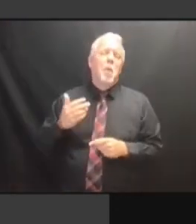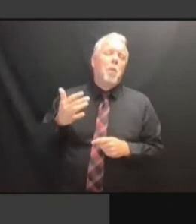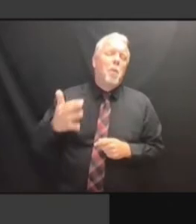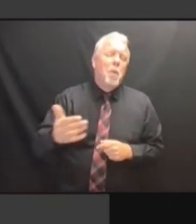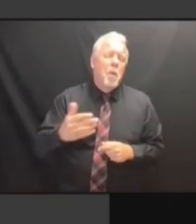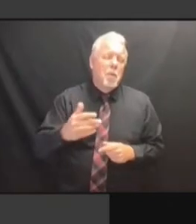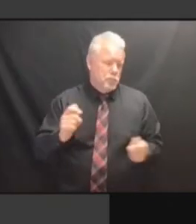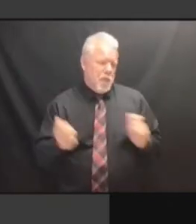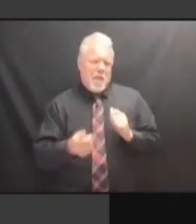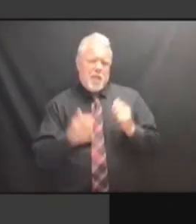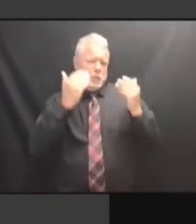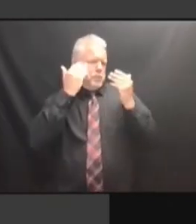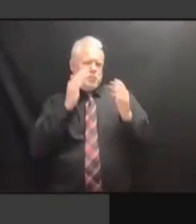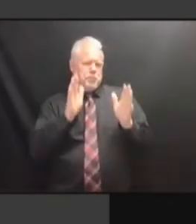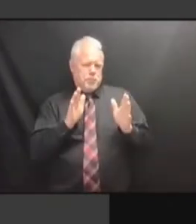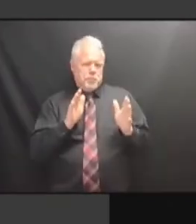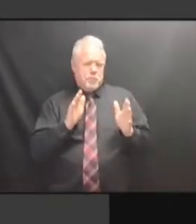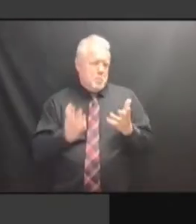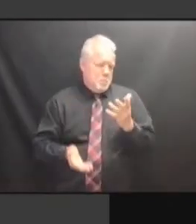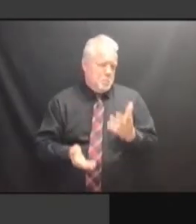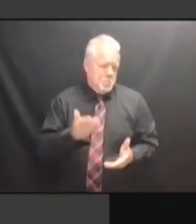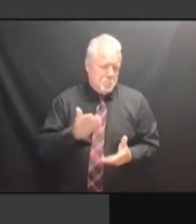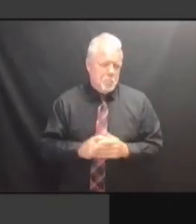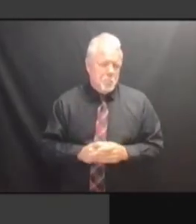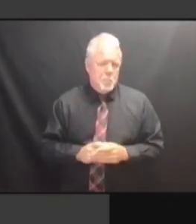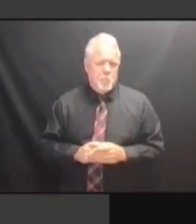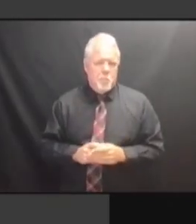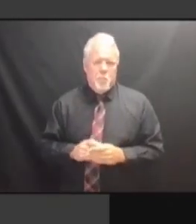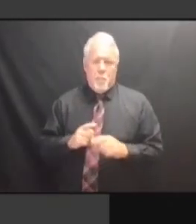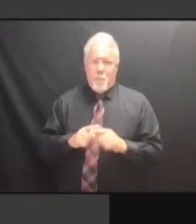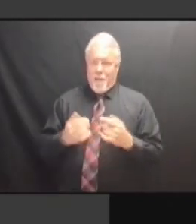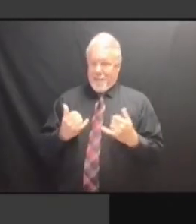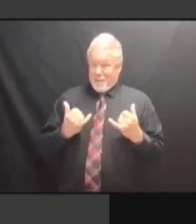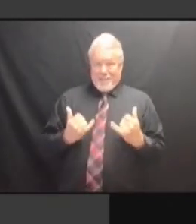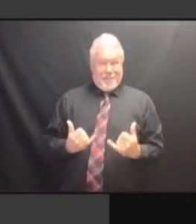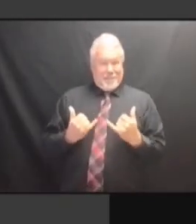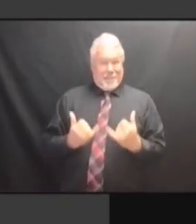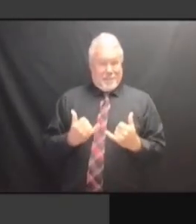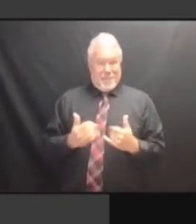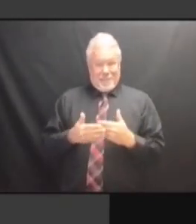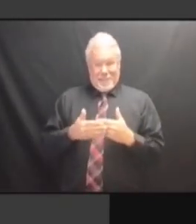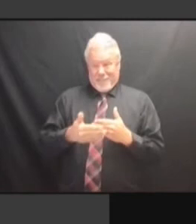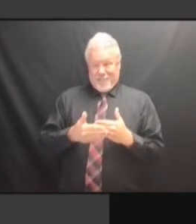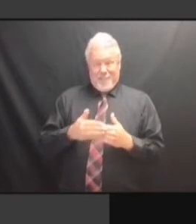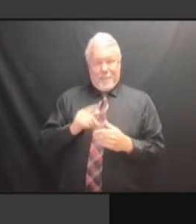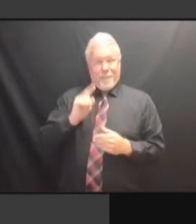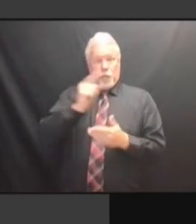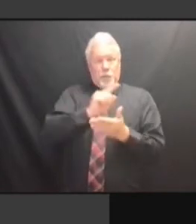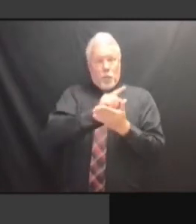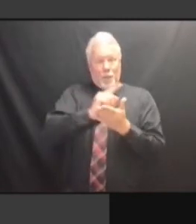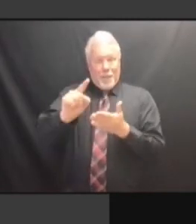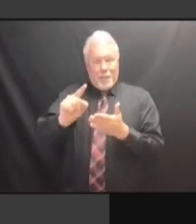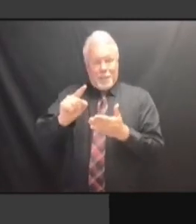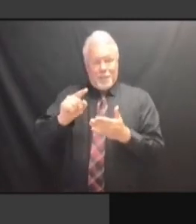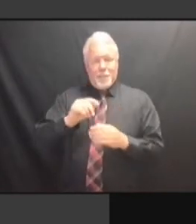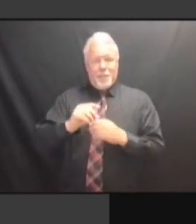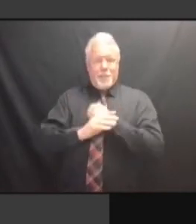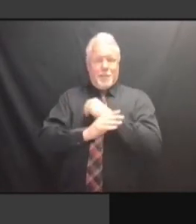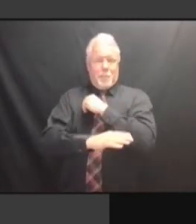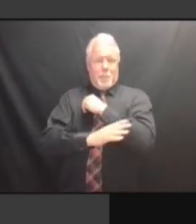SEPTEMBER. SEPTEMBER. NOW, SEPTEMBER. NOW, THAT SEPTEMBER. NOW, THAT IS SEPTEMBER. NOW, THAT IS BEING SEPTEMBER. NOW, THAT IS BEING REEVALUATED NOW, THAT IS BEING REEVALUATED NOW, THAT IS BEING REEVALUATED BY NOW, THAT IS BEING REEVALUATED BY THE NOW, THAT IS BEING REEVALUATED BY THE NEW NOW, THAT IS BEING REEVALUATED BY THE NEW GOVERNOR. BY THE NEW GOVERNOR. BY THE NEW GOVERNOR. SO BY THE NEW GOVERNOR. SO WE'RE BY THE NEW GOVERNOR. SO WE'RE NOT BY THE NEW GOVERNOR. SO WE'RE NOT SURE BY THE NEW GOVERNOR. SO WE'RE NOT SURE WHAT'S BY THE NEW GOVERNOR. SO WE'RE NOT SURE WHAT'S GOING SO WE'RE NOT SURE WHAT'S GOING SO WE'RE NOT SURE WHAT'S GOING TO SO WE'RE NOT SURE WHAT'S GOING TO HAPPEN SO WE'RE NOT SURE WHAT'S GOING TO HAPPEN WITH SO WE'RE NOT SURE WHAT'S GOING TO HAPPEN WITH THAT. TO HAPPEN WITH THAT. TO HAPPEN WITH THAT. AND TO HAPPEN WITH THAT. AND WE TO HAPPEN WITH THAT. AND WE HAVE